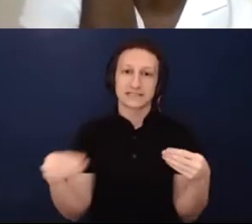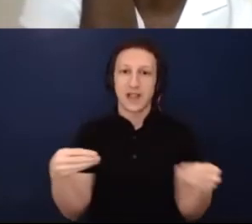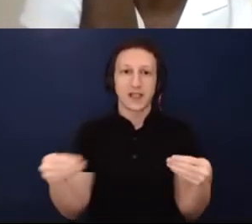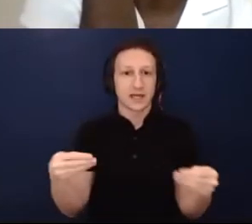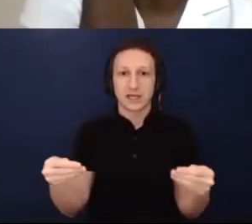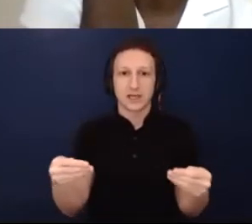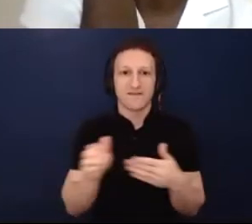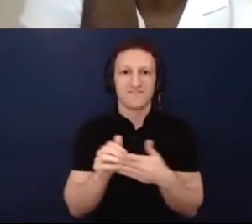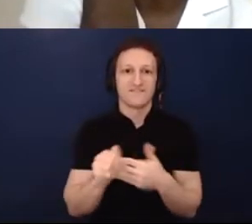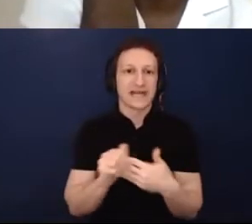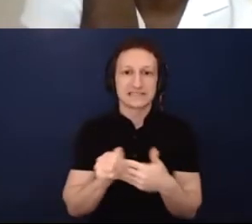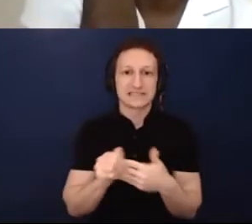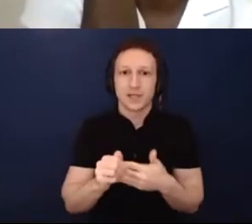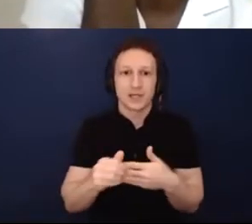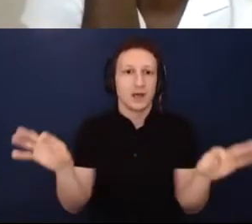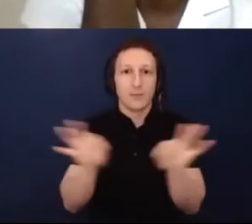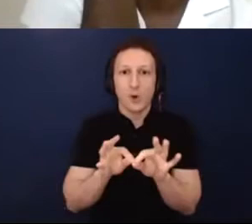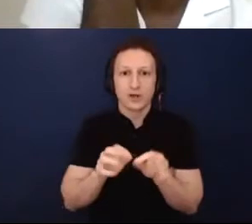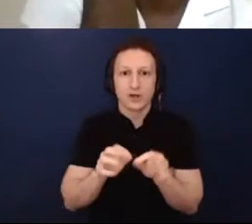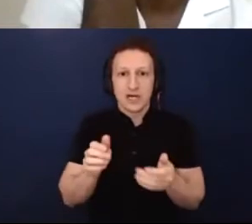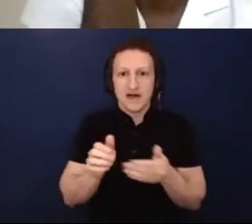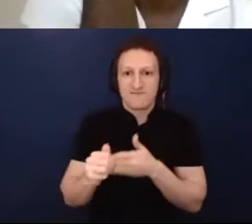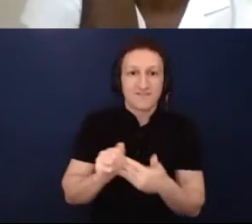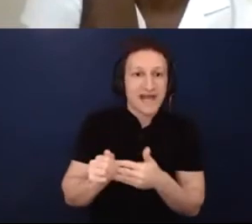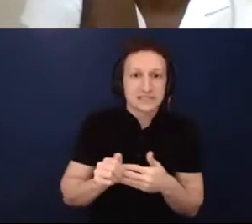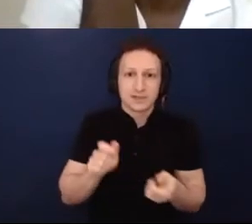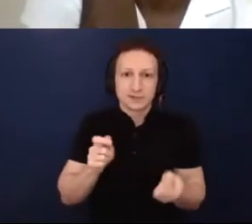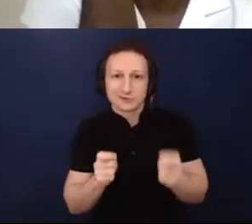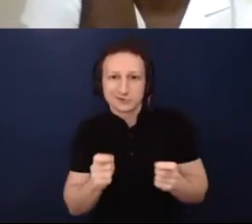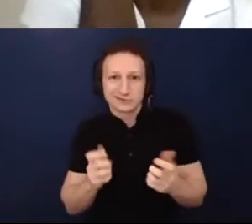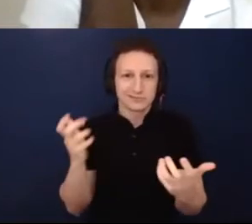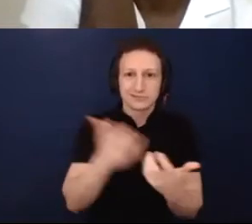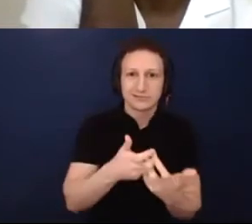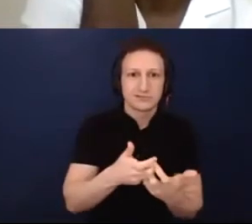adaptation and flexibility. And so, that's a skill where we're able to employ that